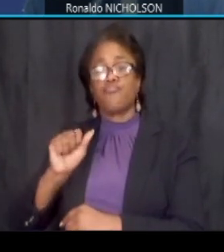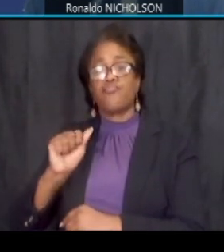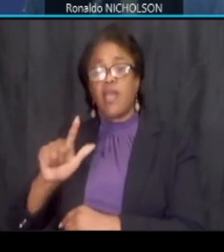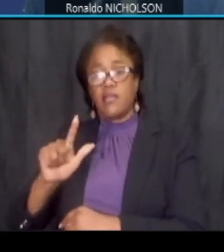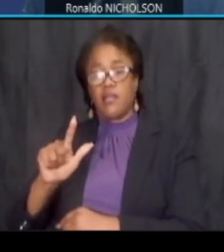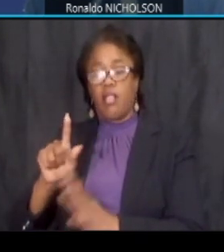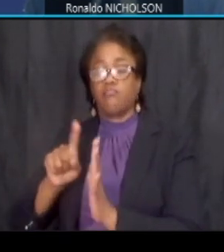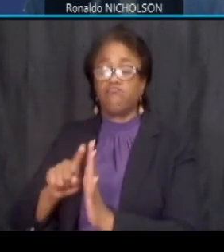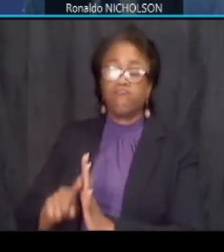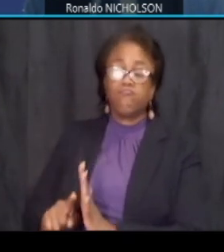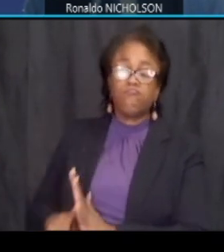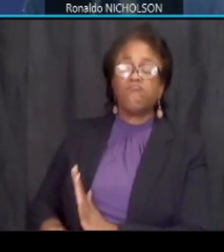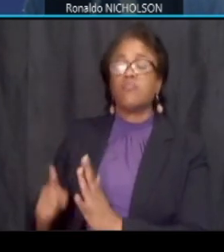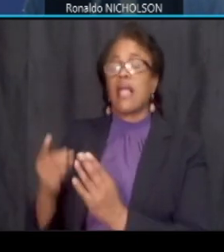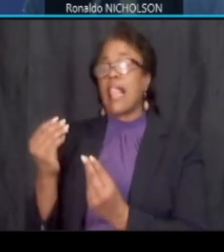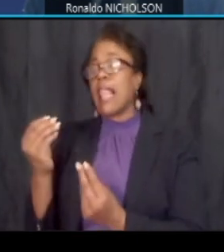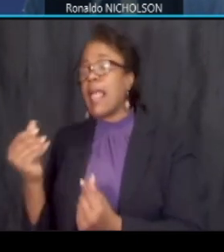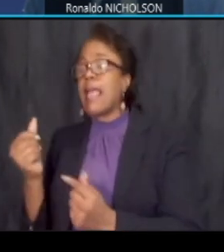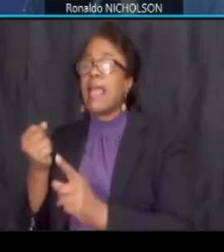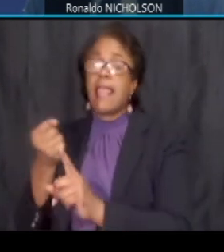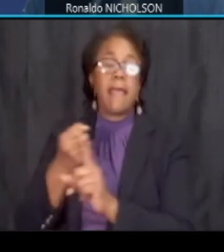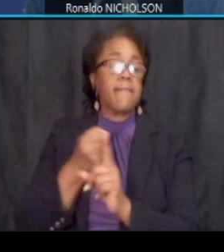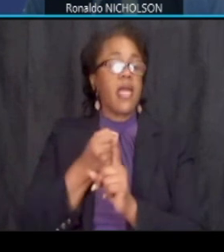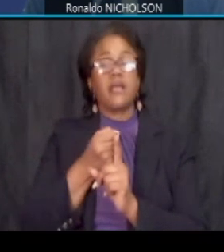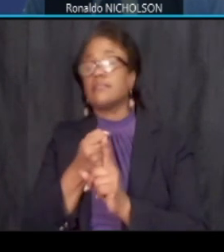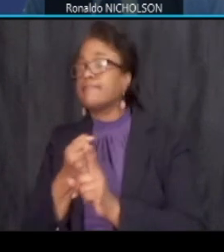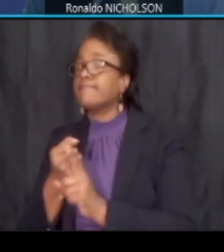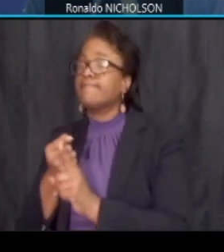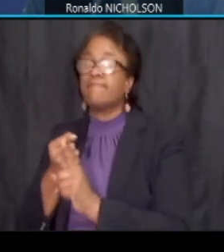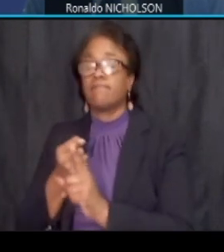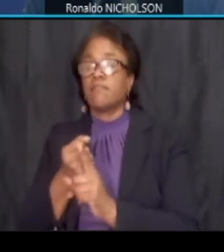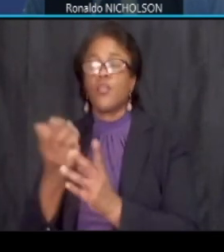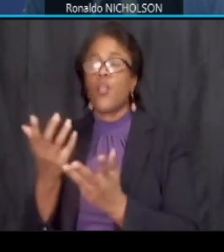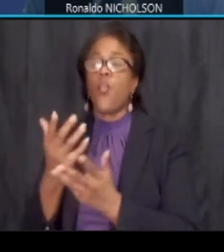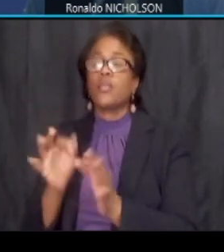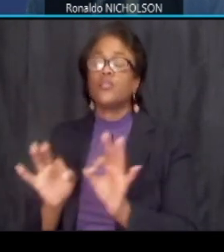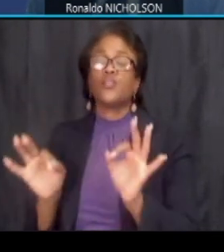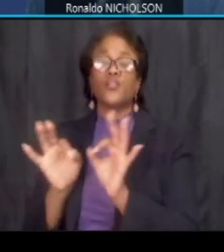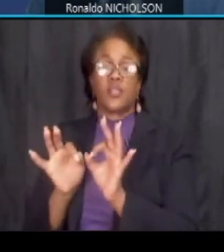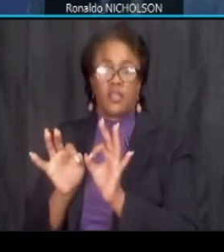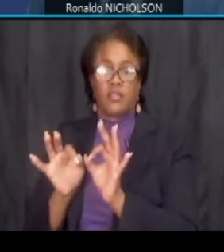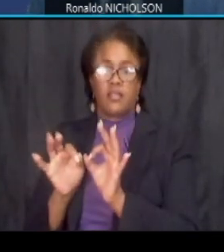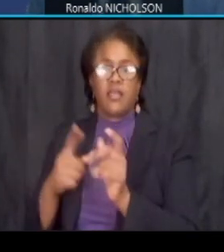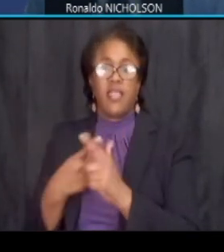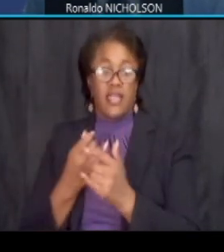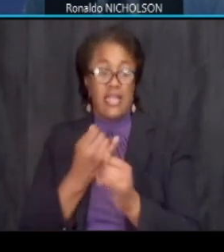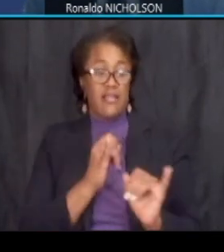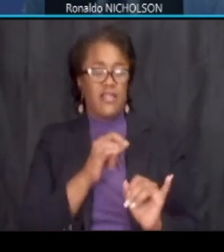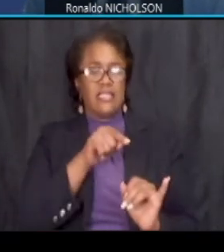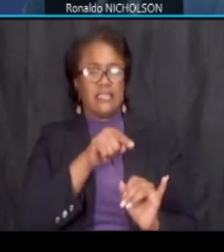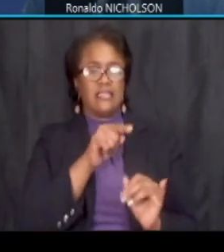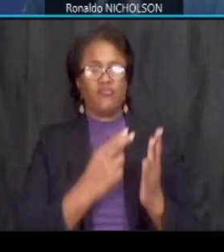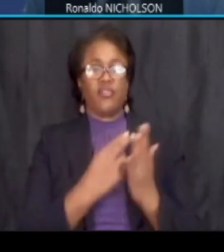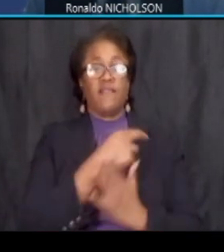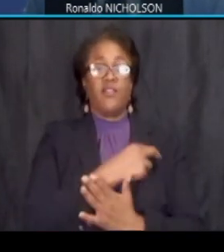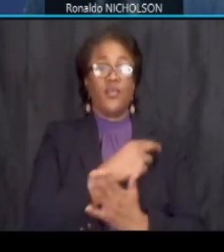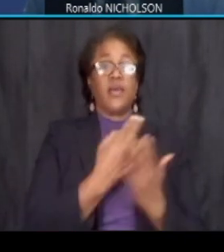land and the impacts and that appraisal is then independently reviewed again and then an